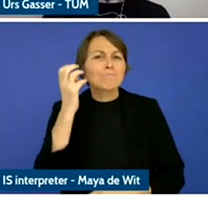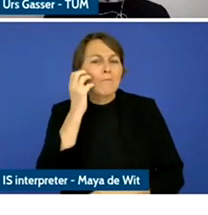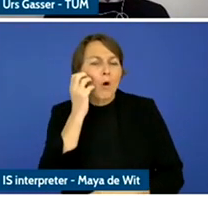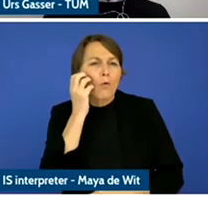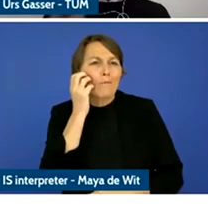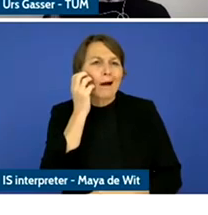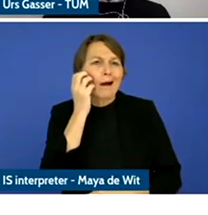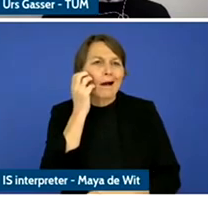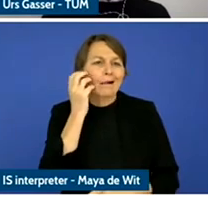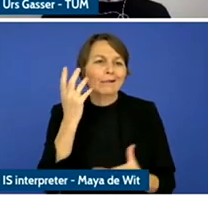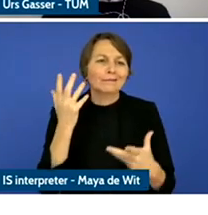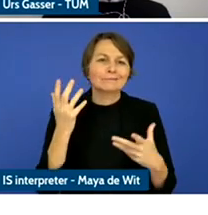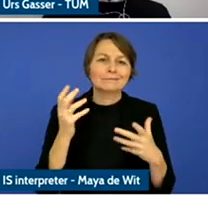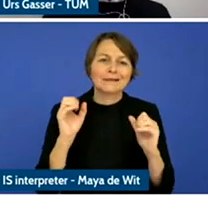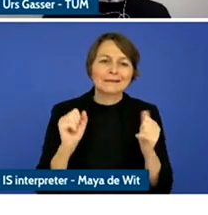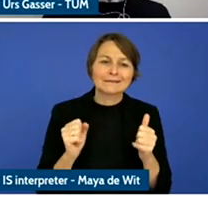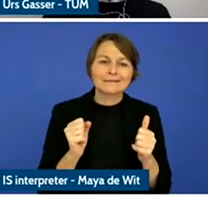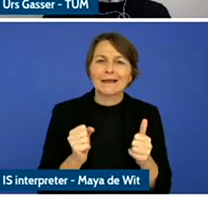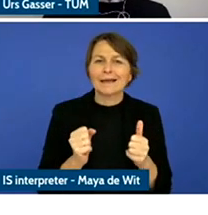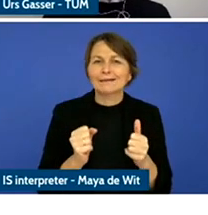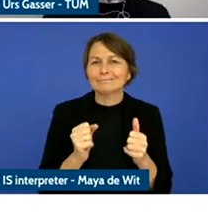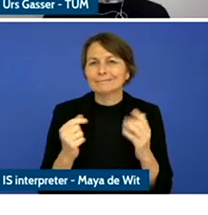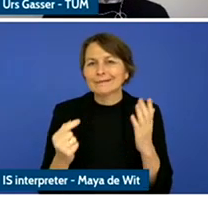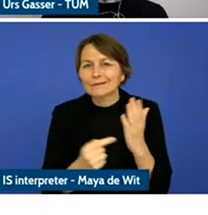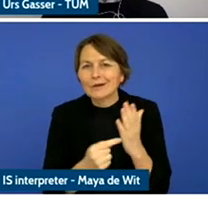access the Internet. It also means the conditions of access.